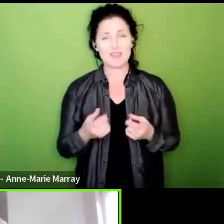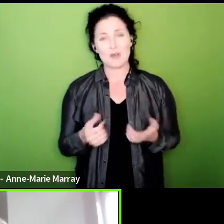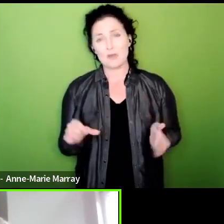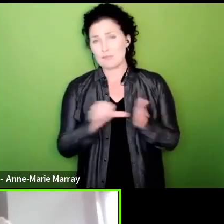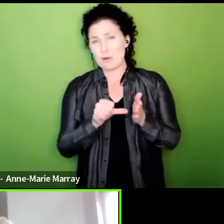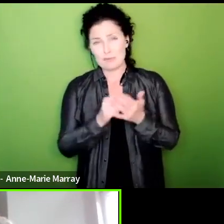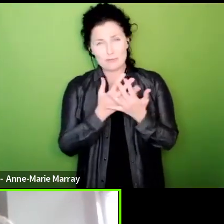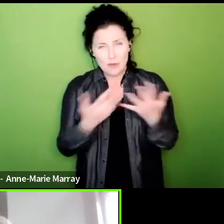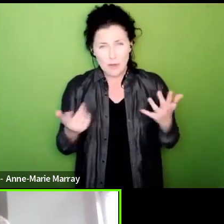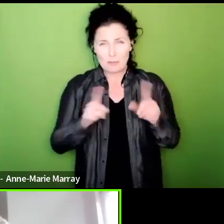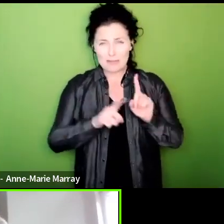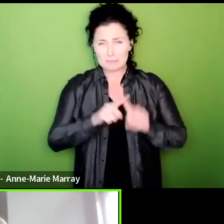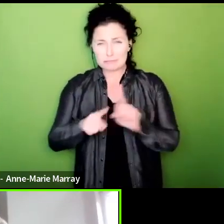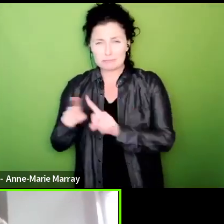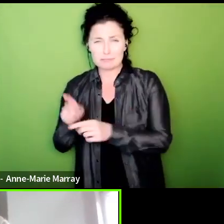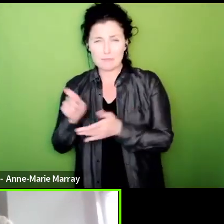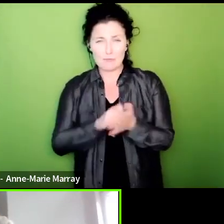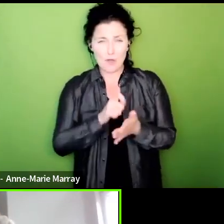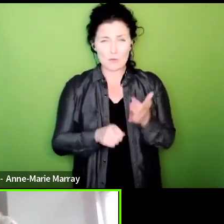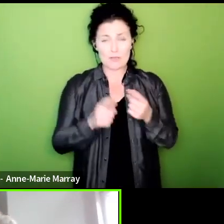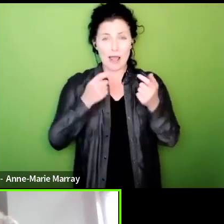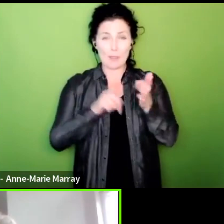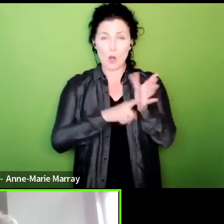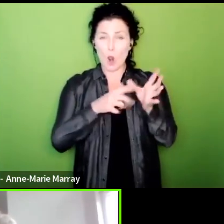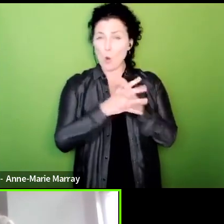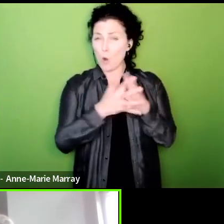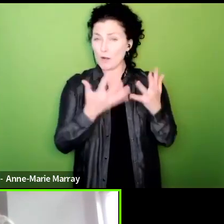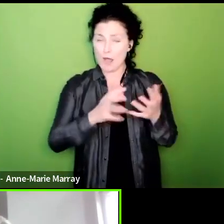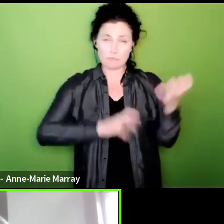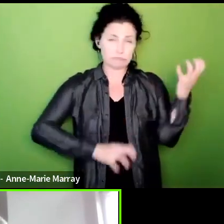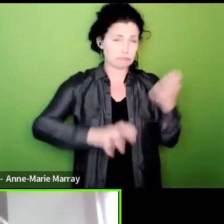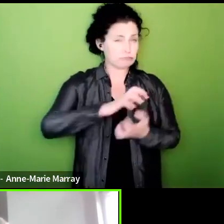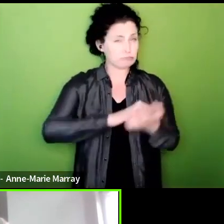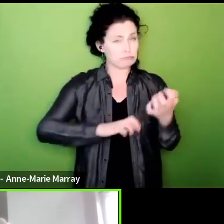different ballots and the complexities of the law but it will all be out this afternoon and members